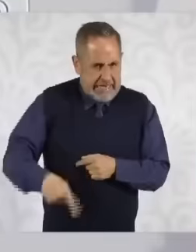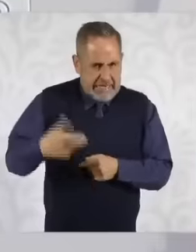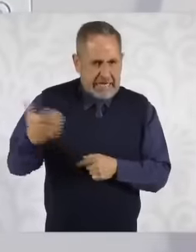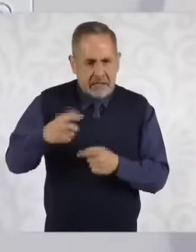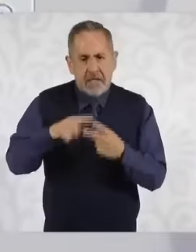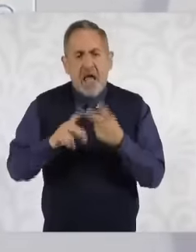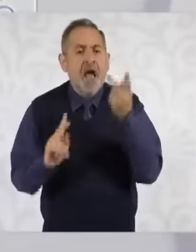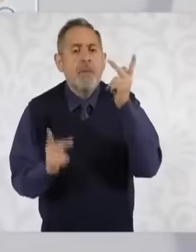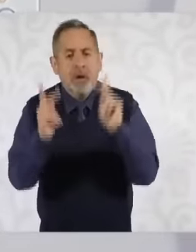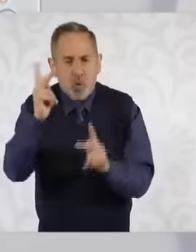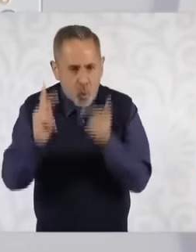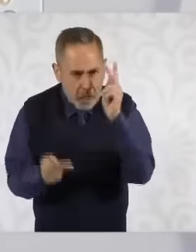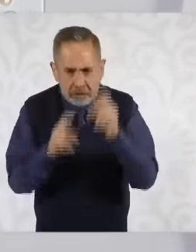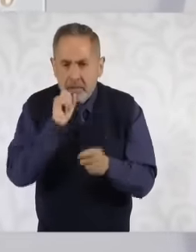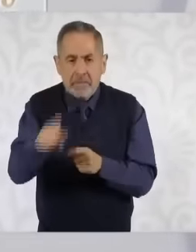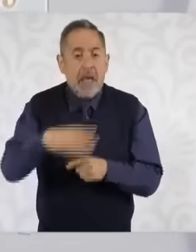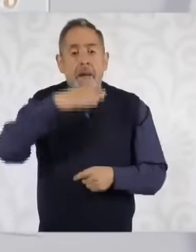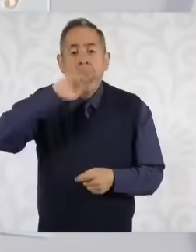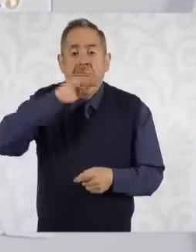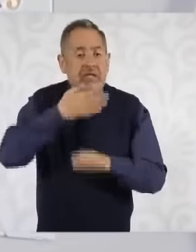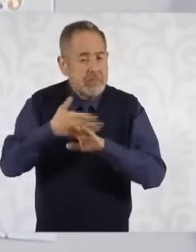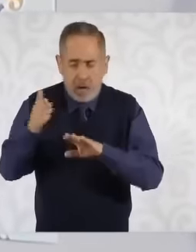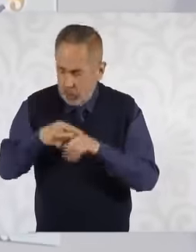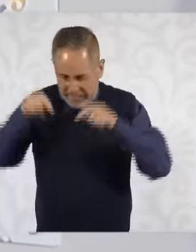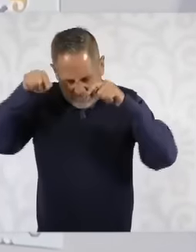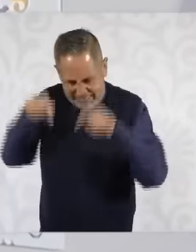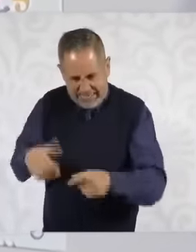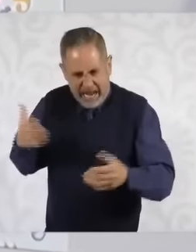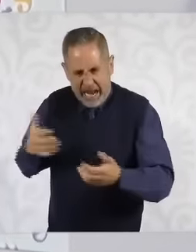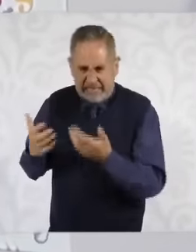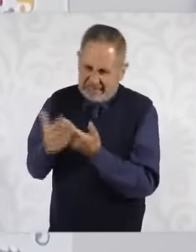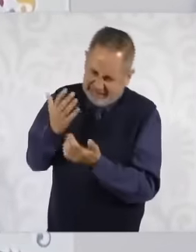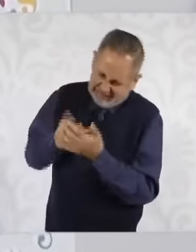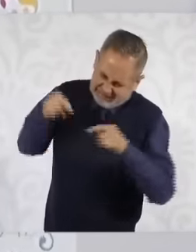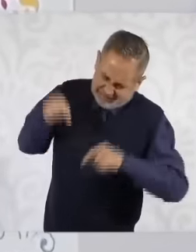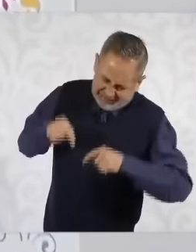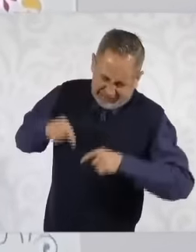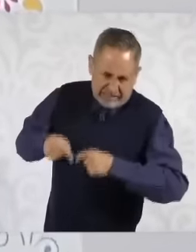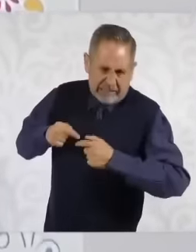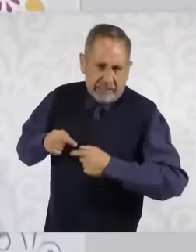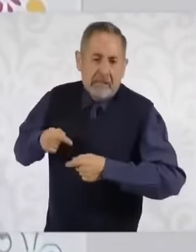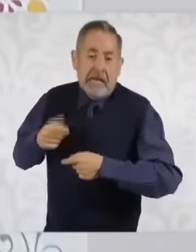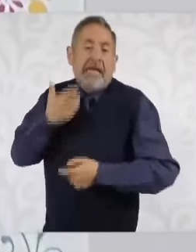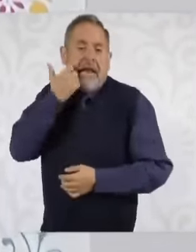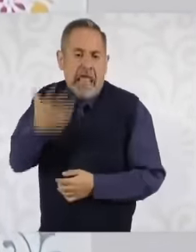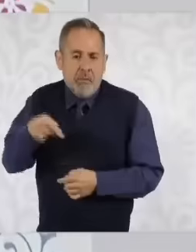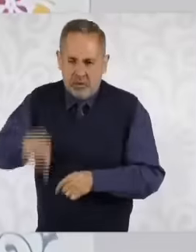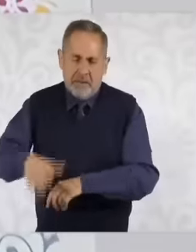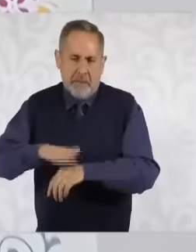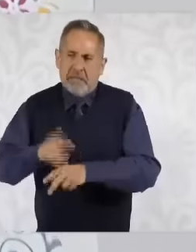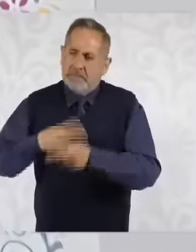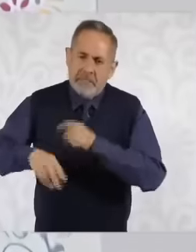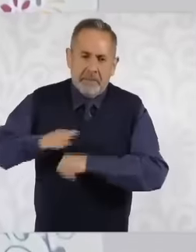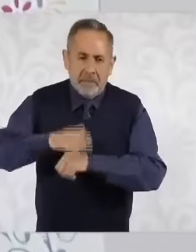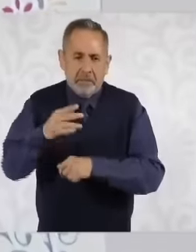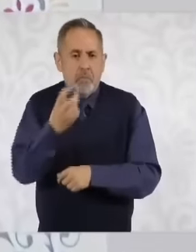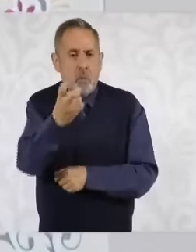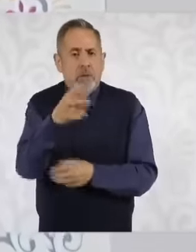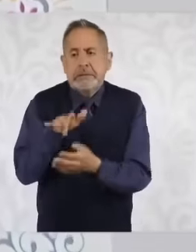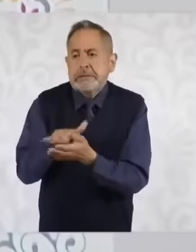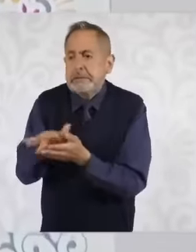and of course white corn, that is an issue eh For this, we must support small to medium